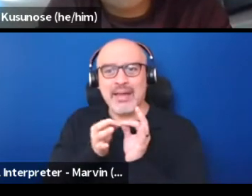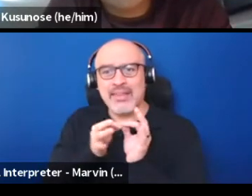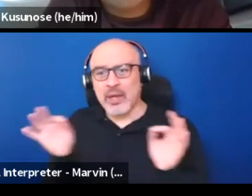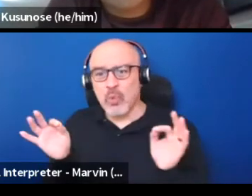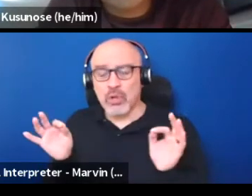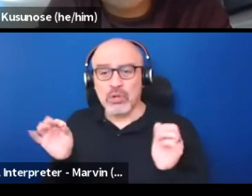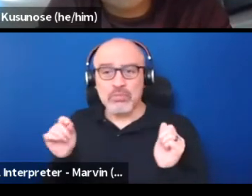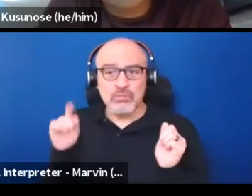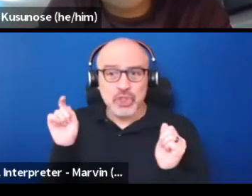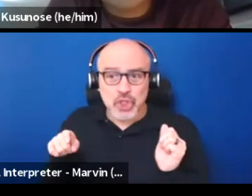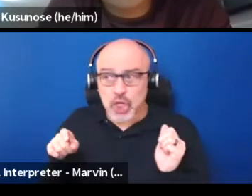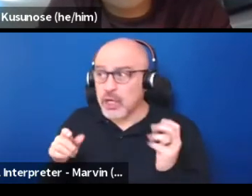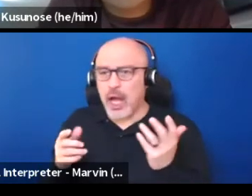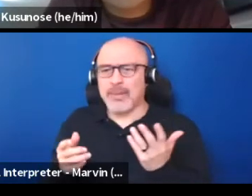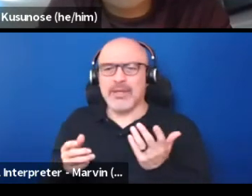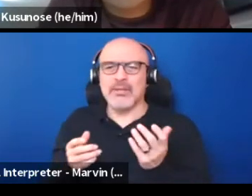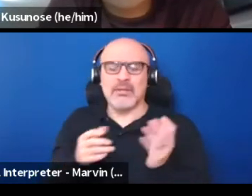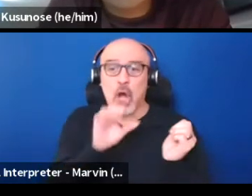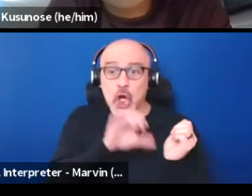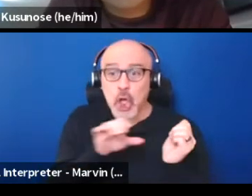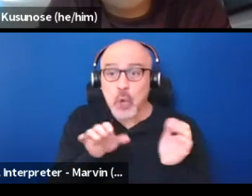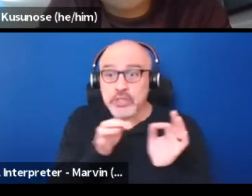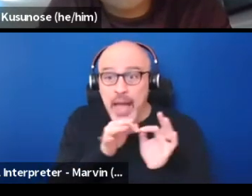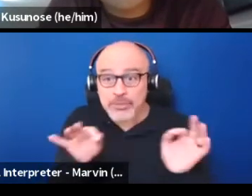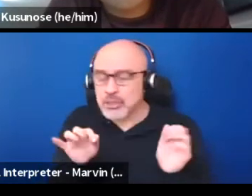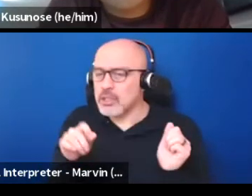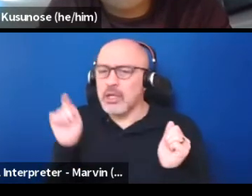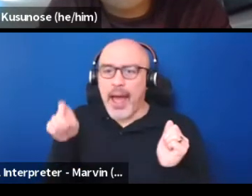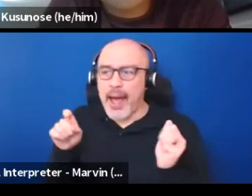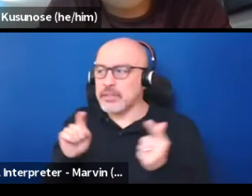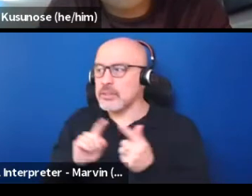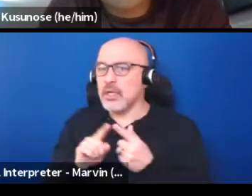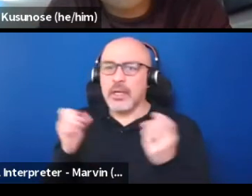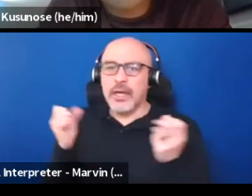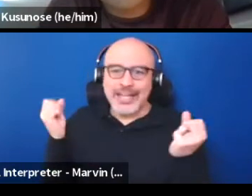I mean, like we need to have closed captions. We gotta have ASL interpreters.